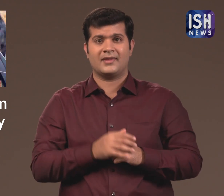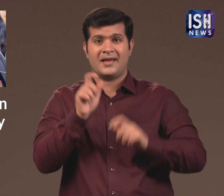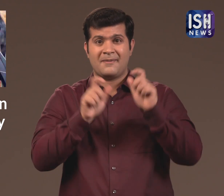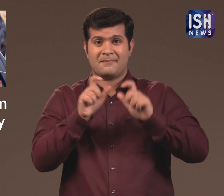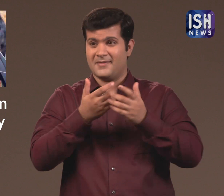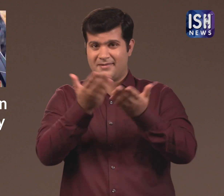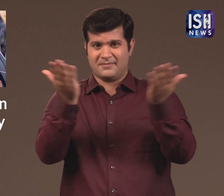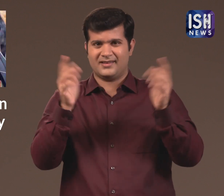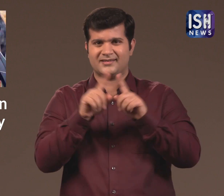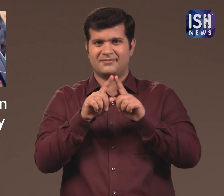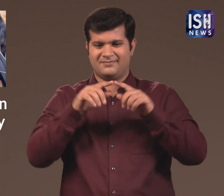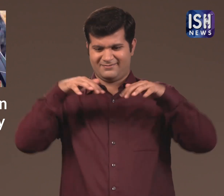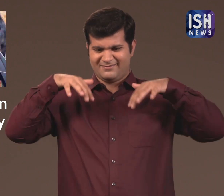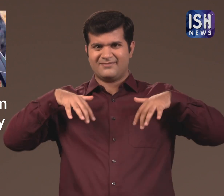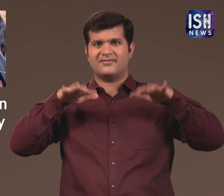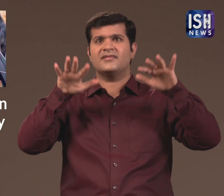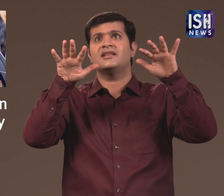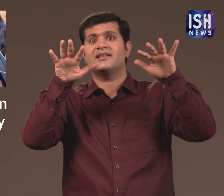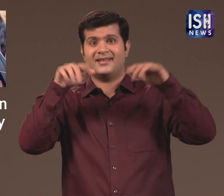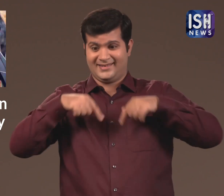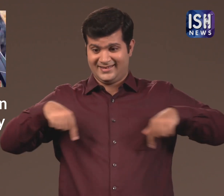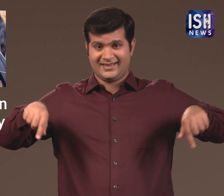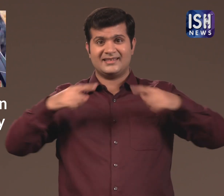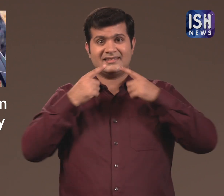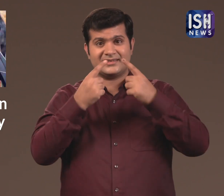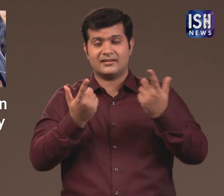Those present at the site said that